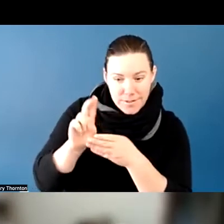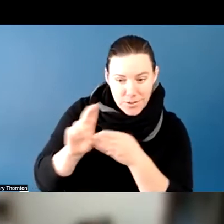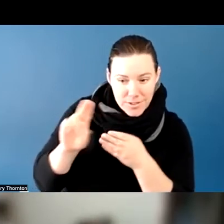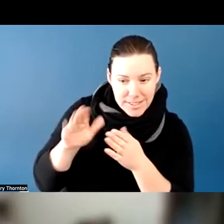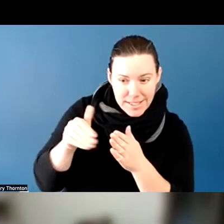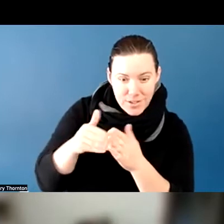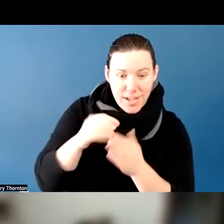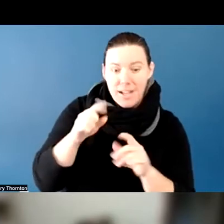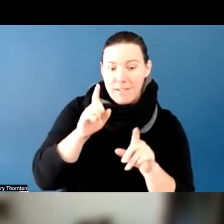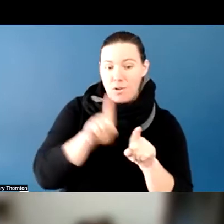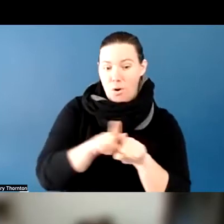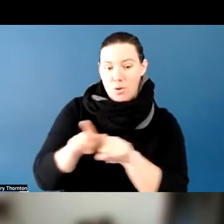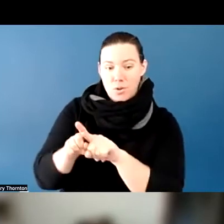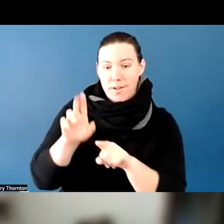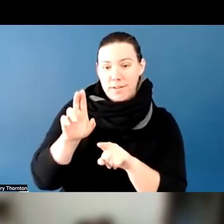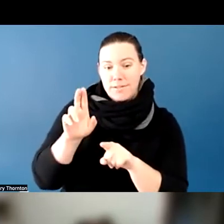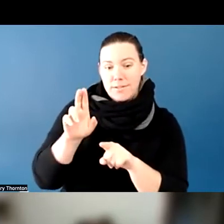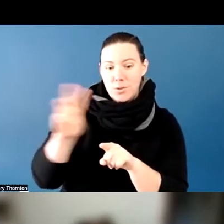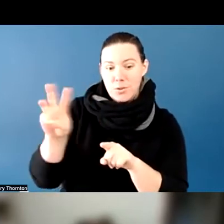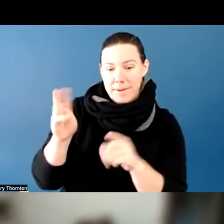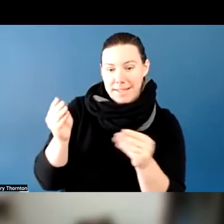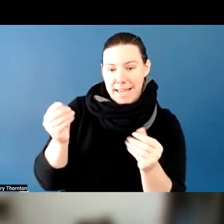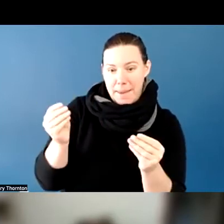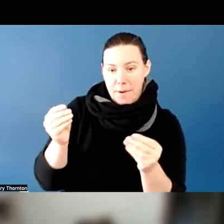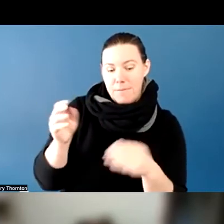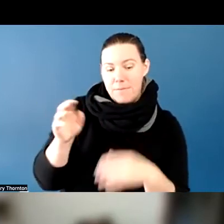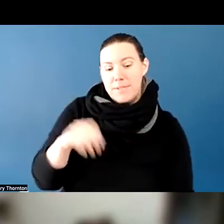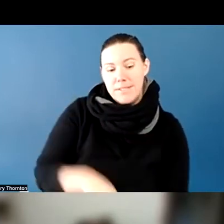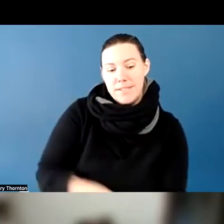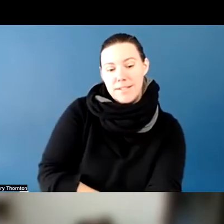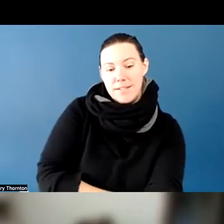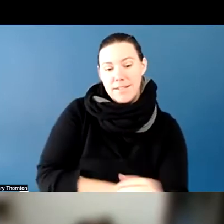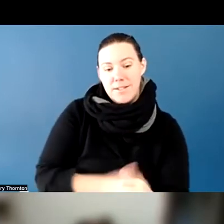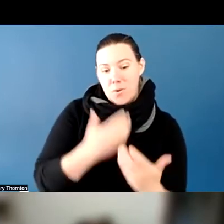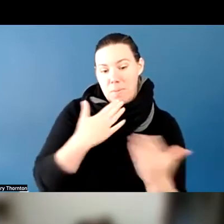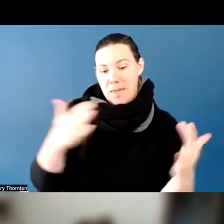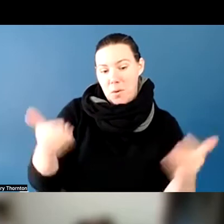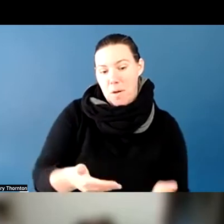So Katherine, welcome, and we'll be happy to let you start whenever you're ready.